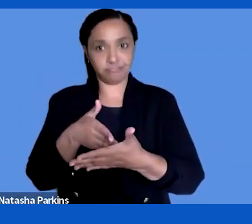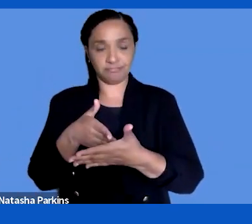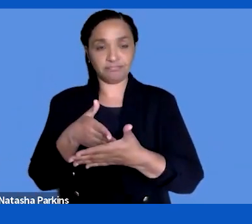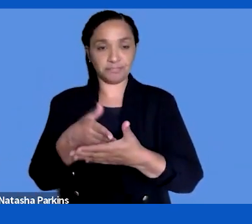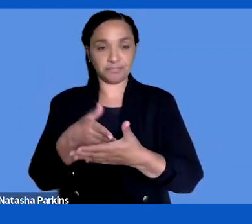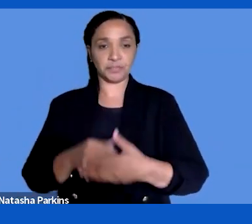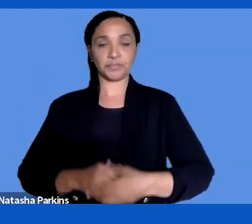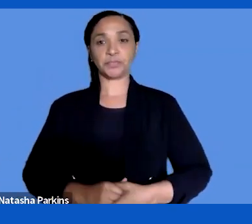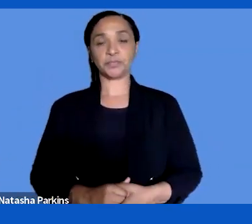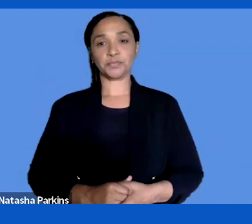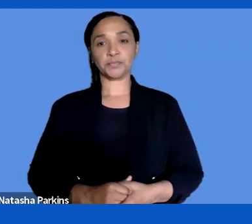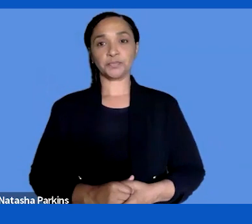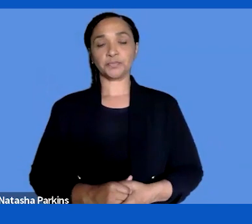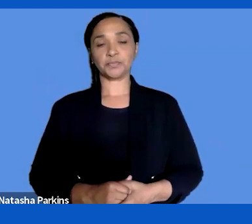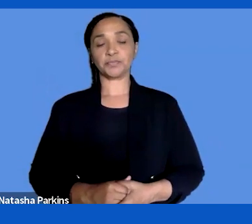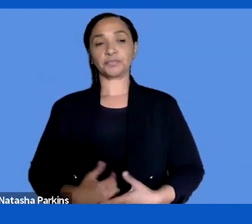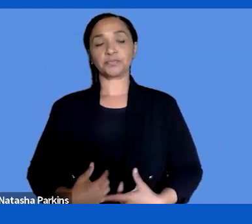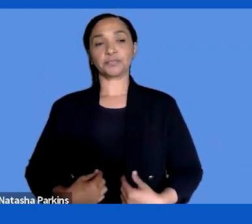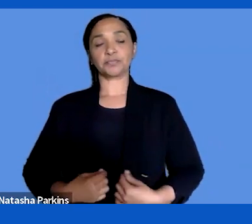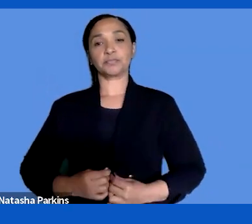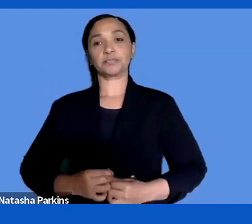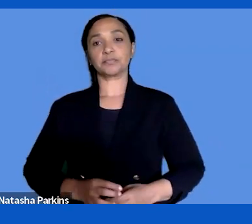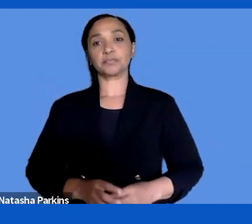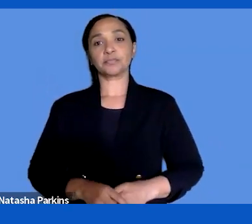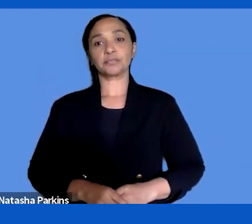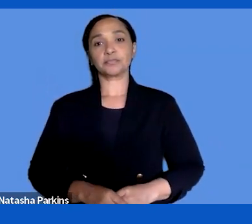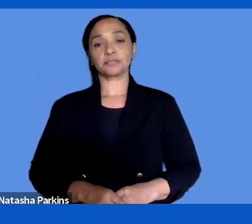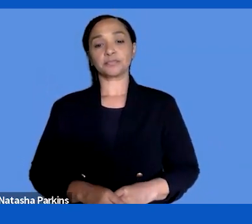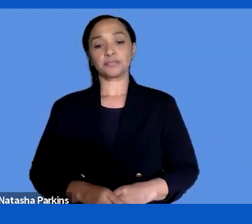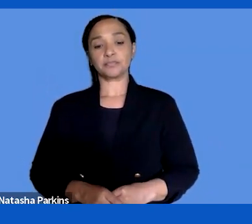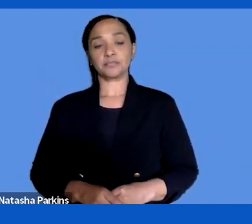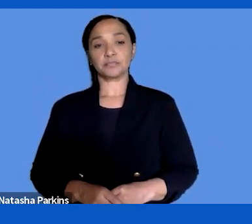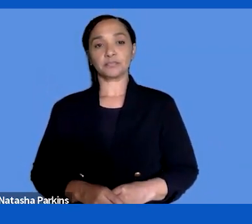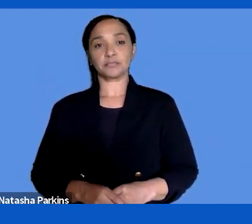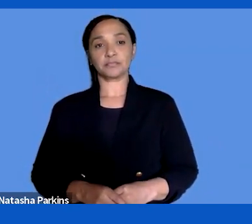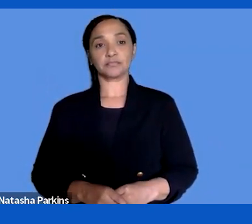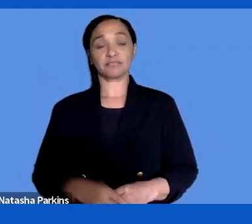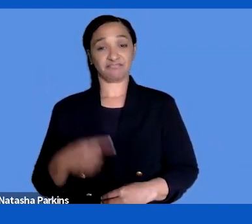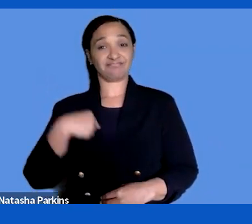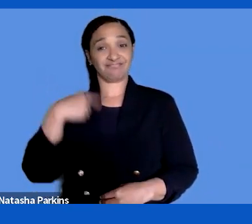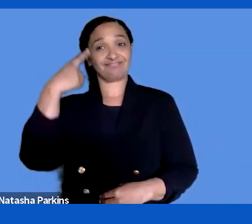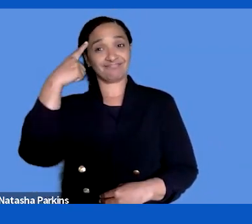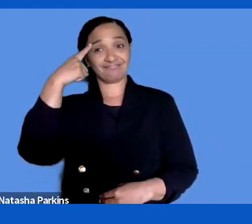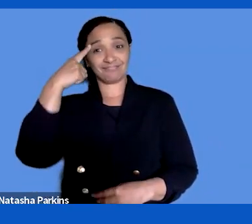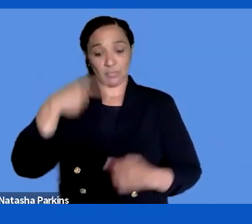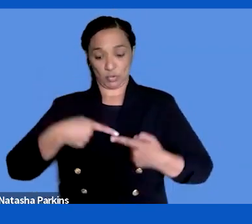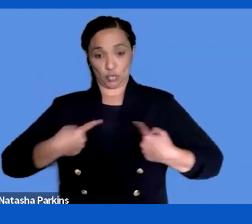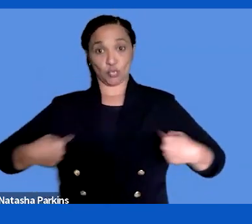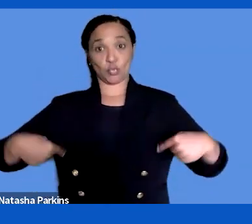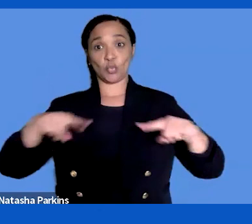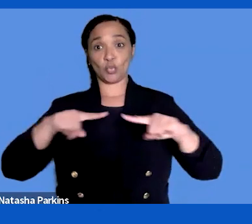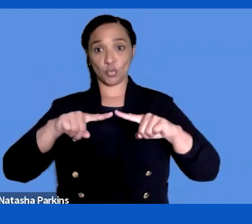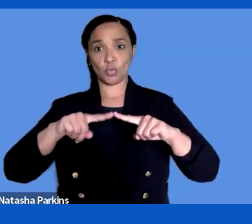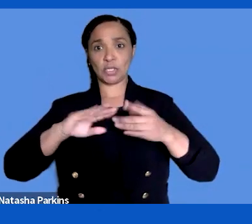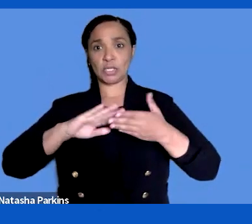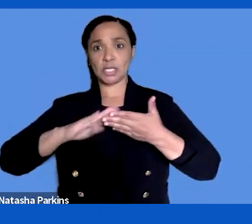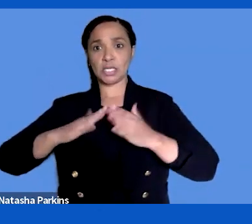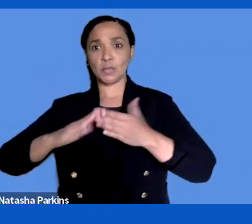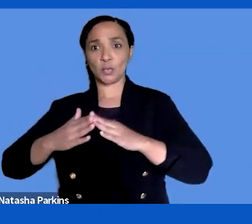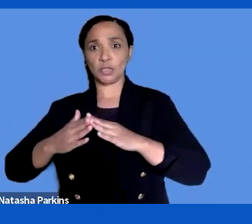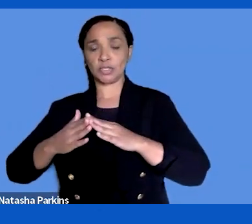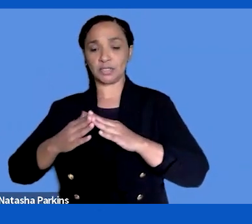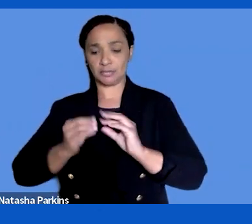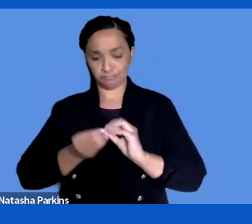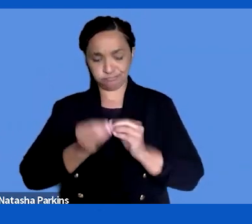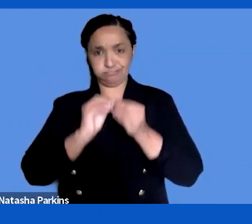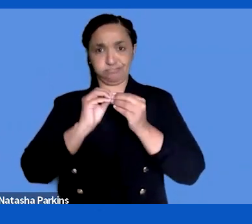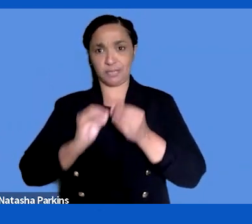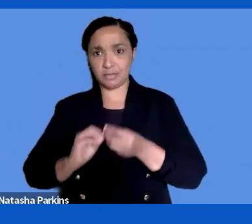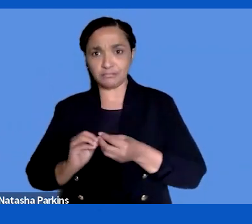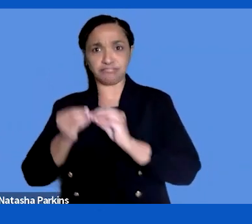I think we, as a society produce more and more information. Which is totally the wrong way to